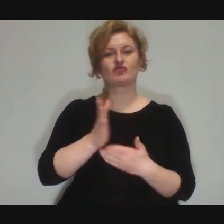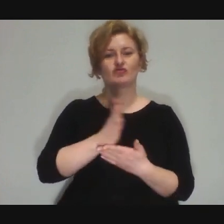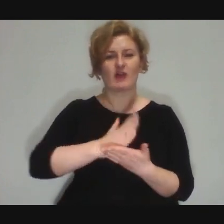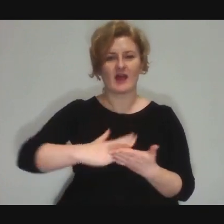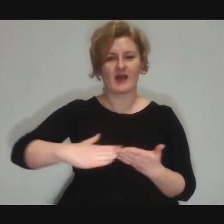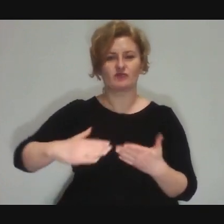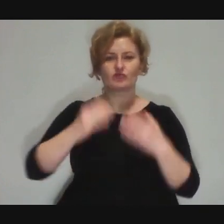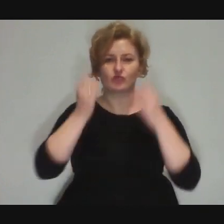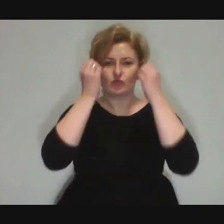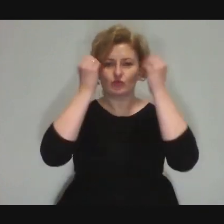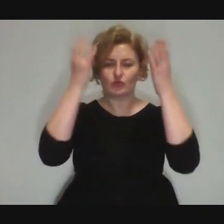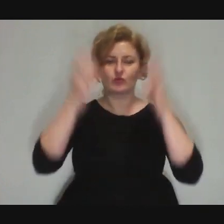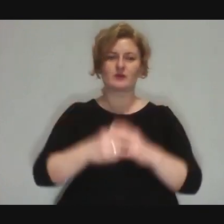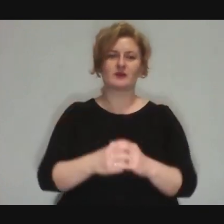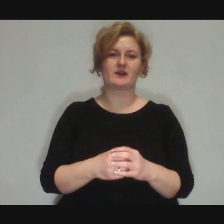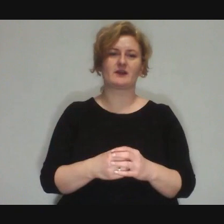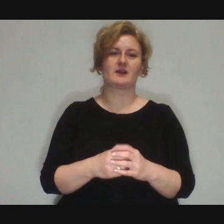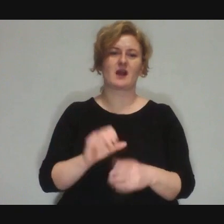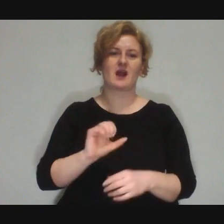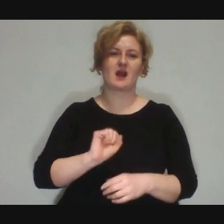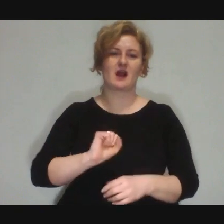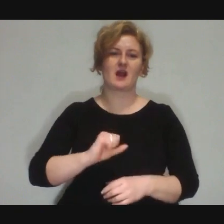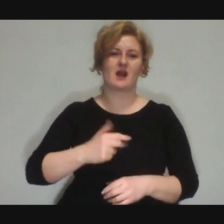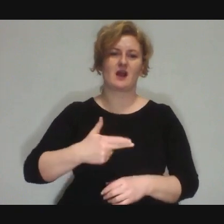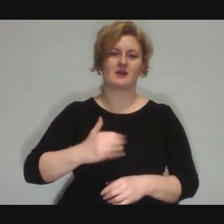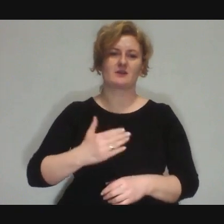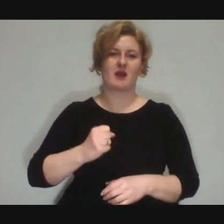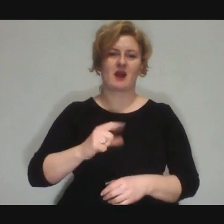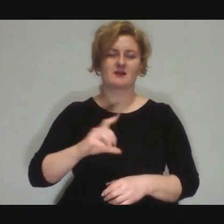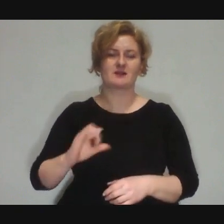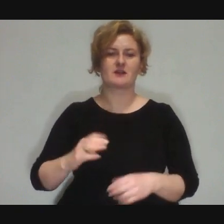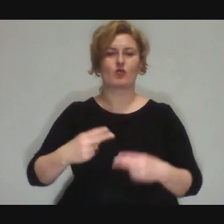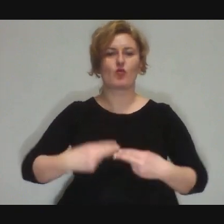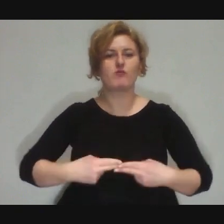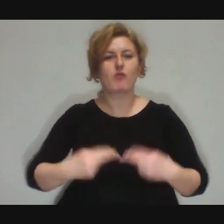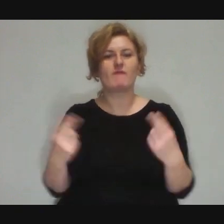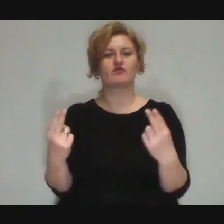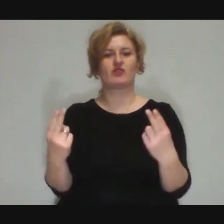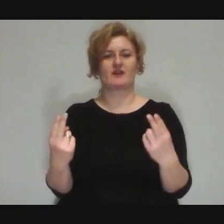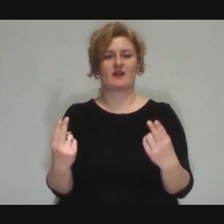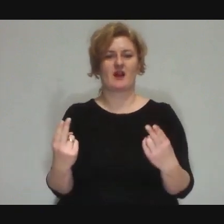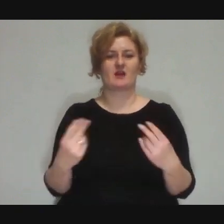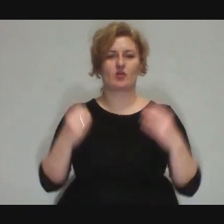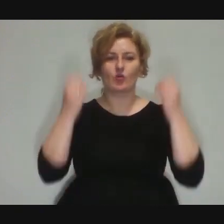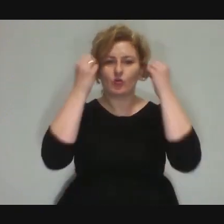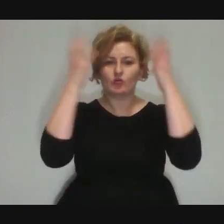Animation assumptions, e.g. advertising culture, making it available, making it accessible.